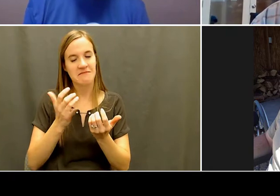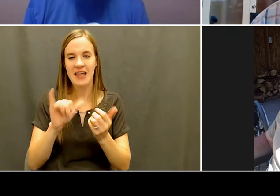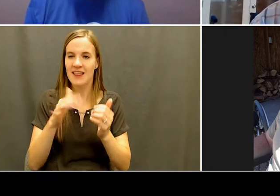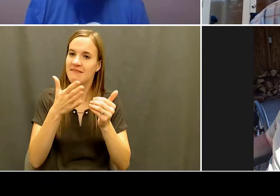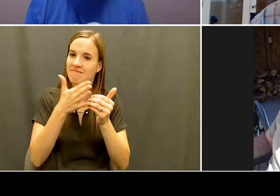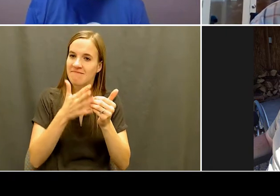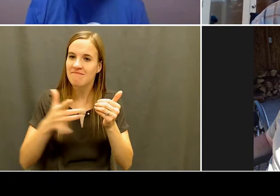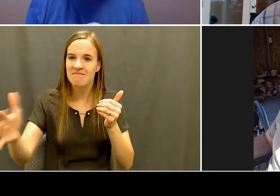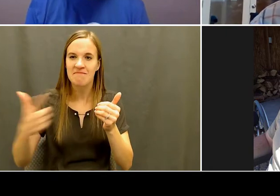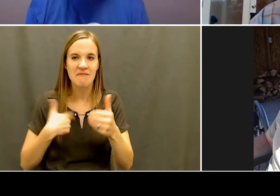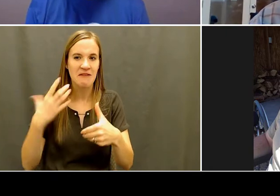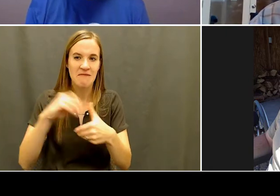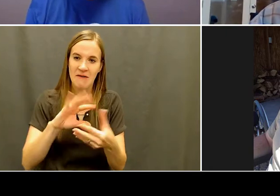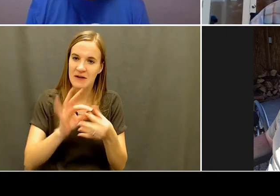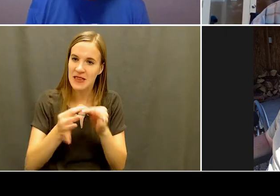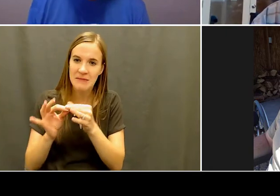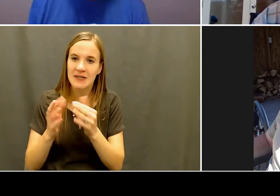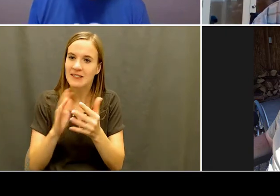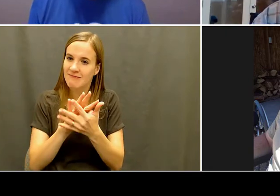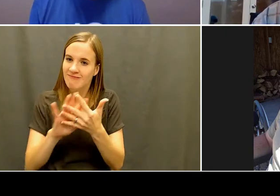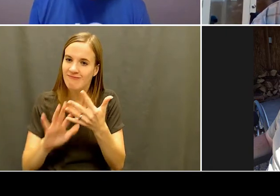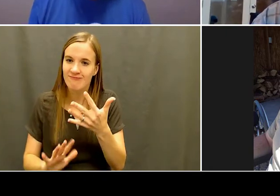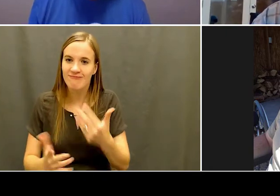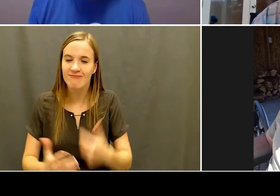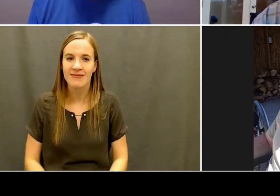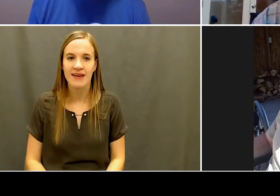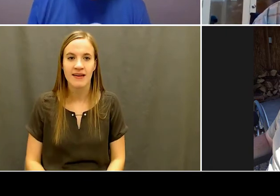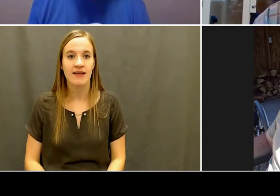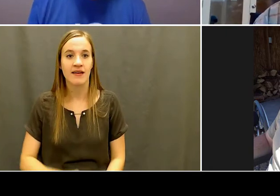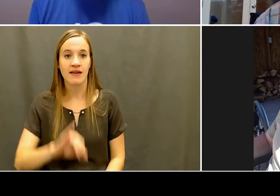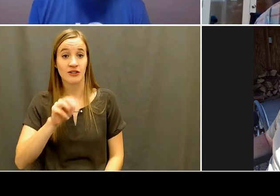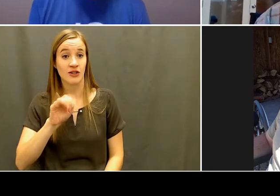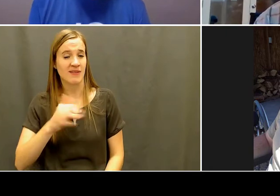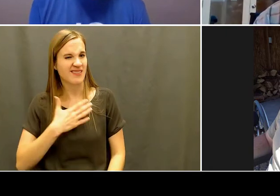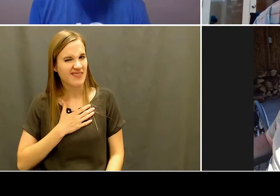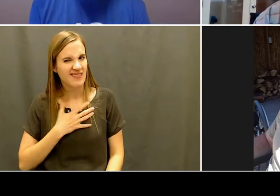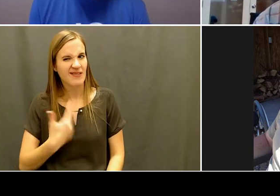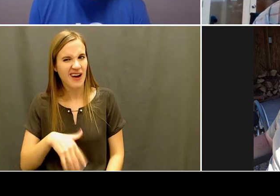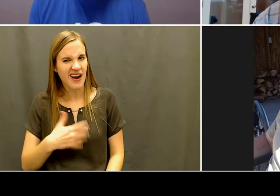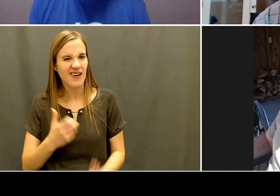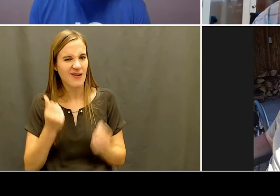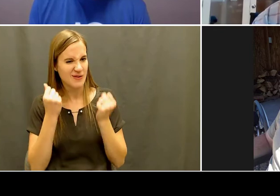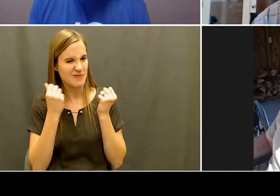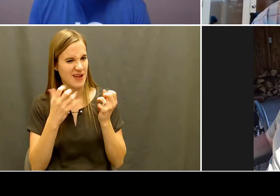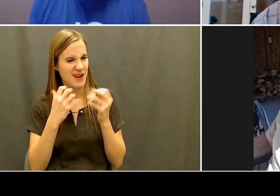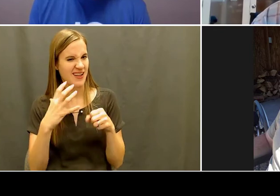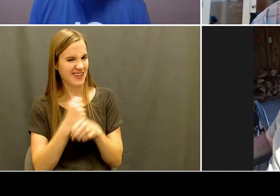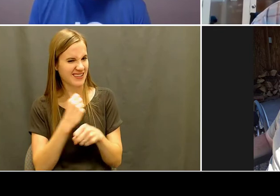adult and living your life these days, What What, what